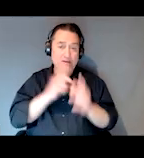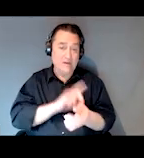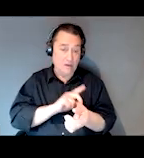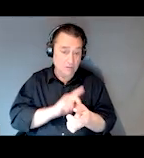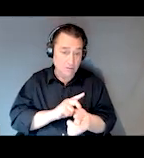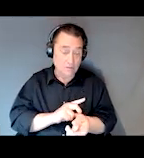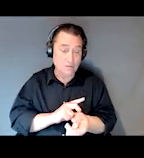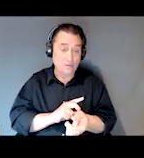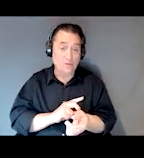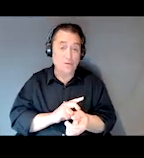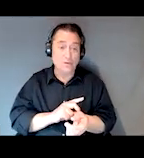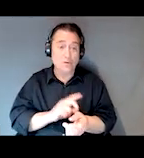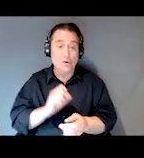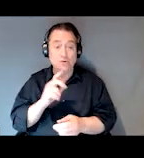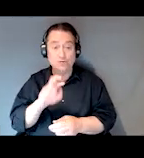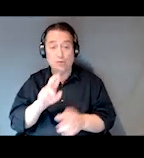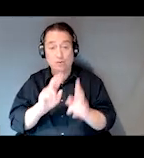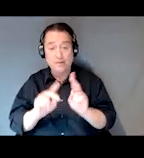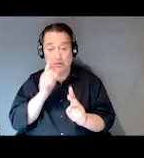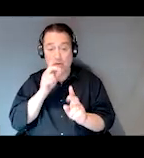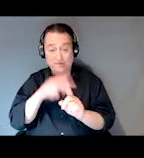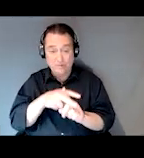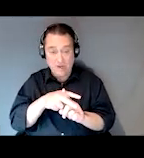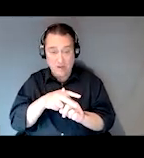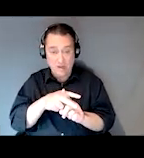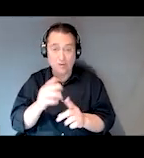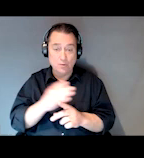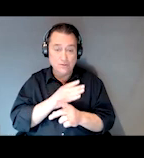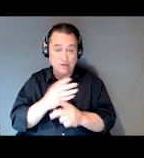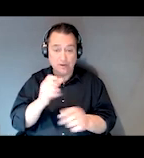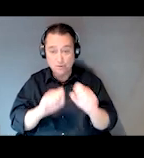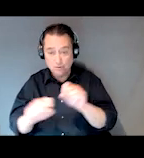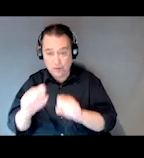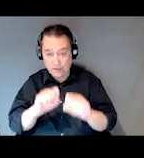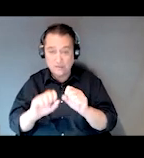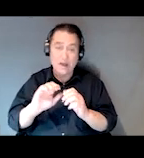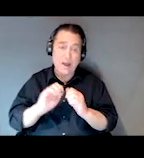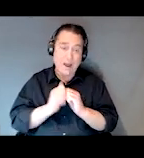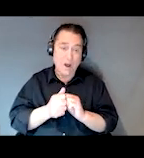I mean SOAR beneficiaries who will share strategies on how they work collaboratively